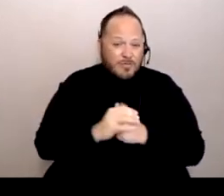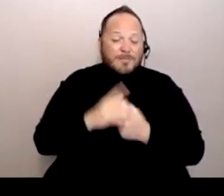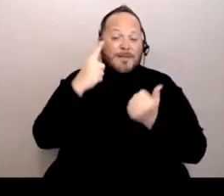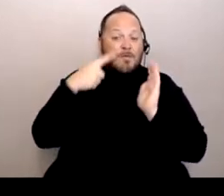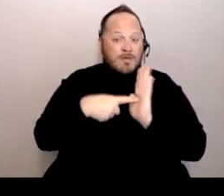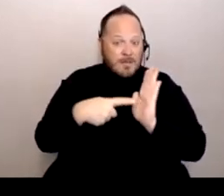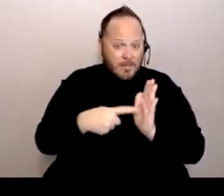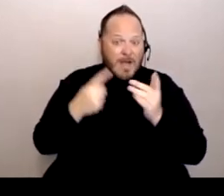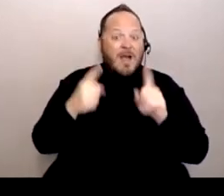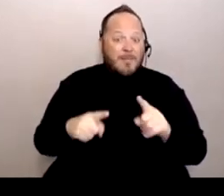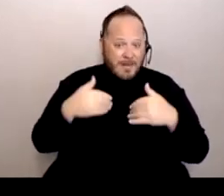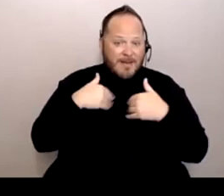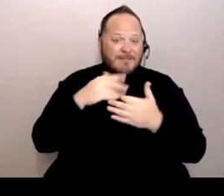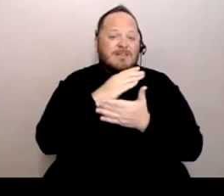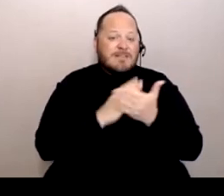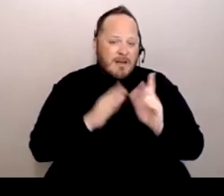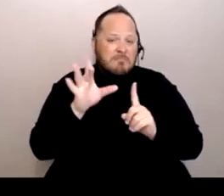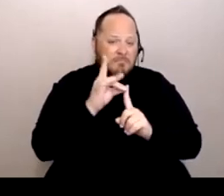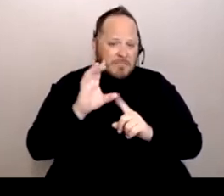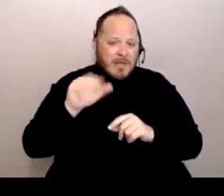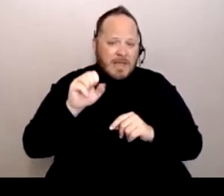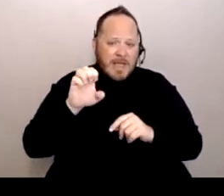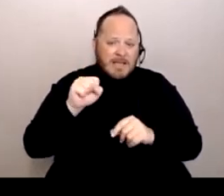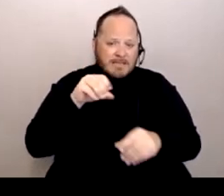from our sports teams and one of those cases